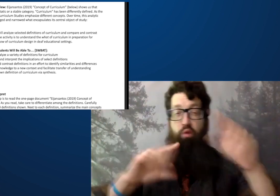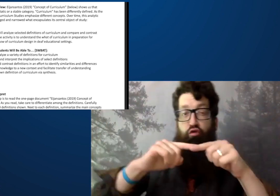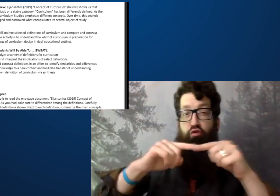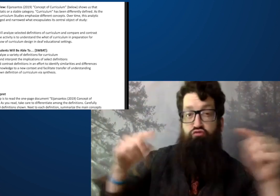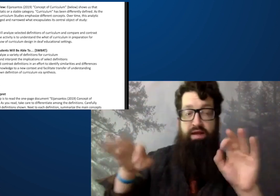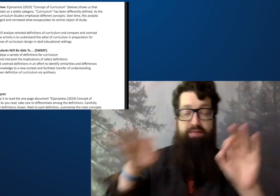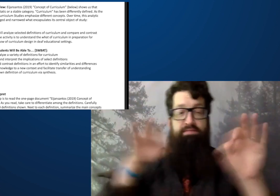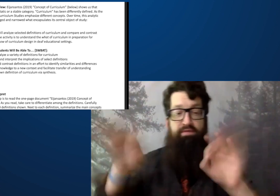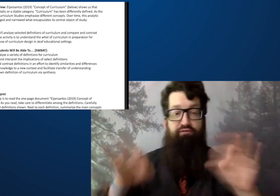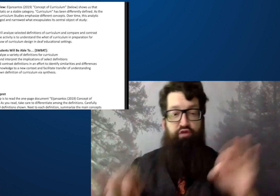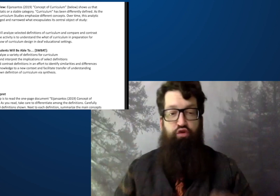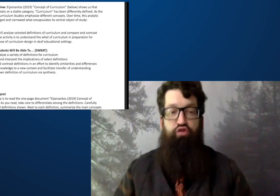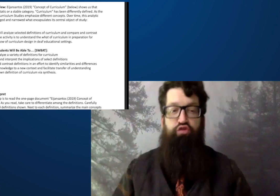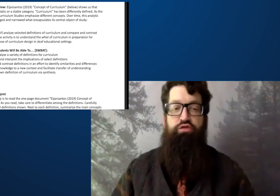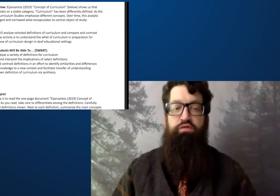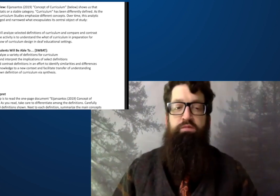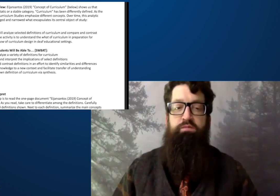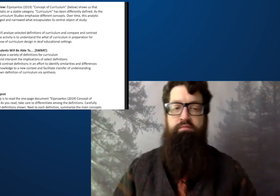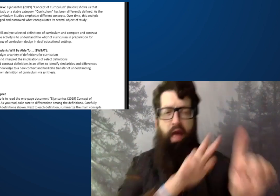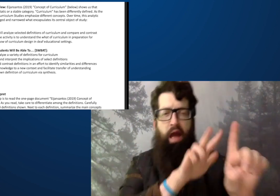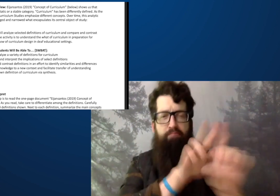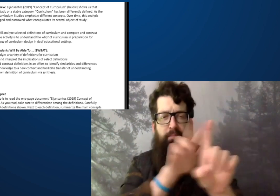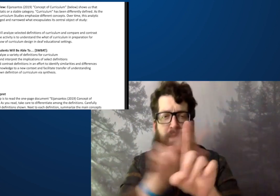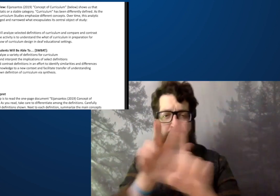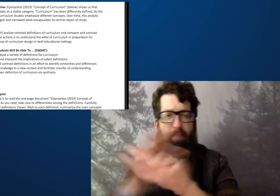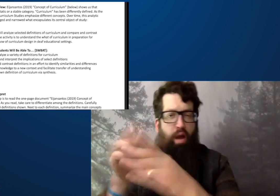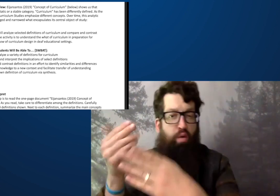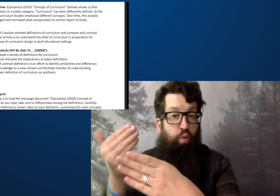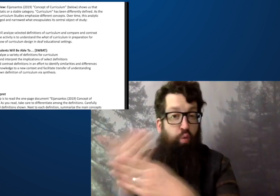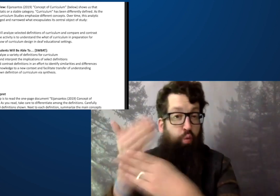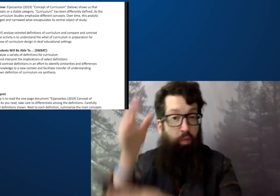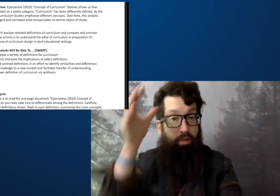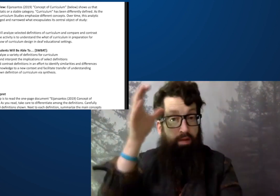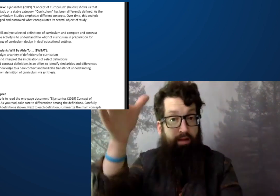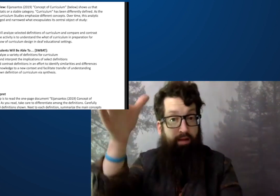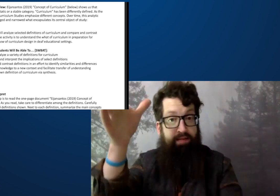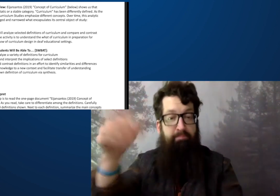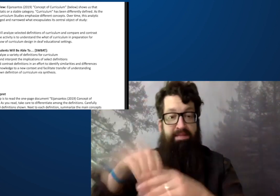You'll summarize and interpret the implications of these definitions,